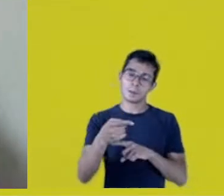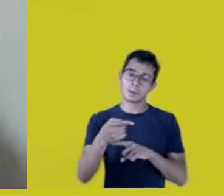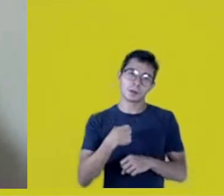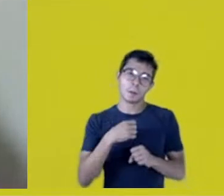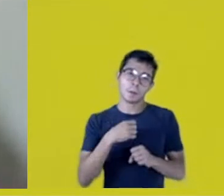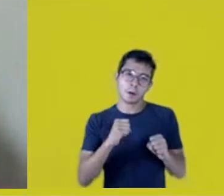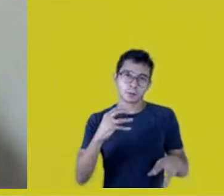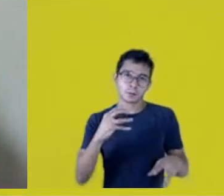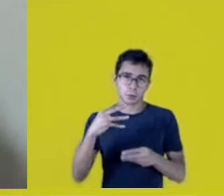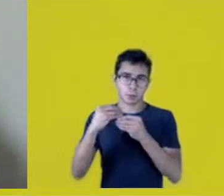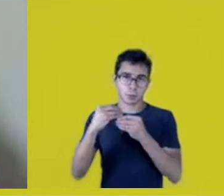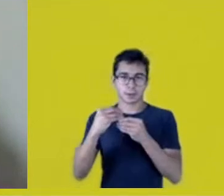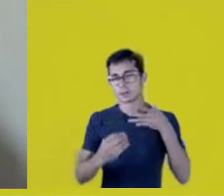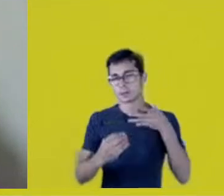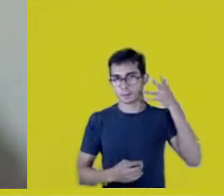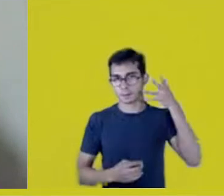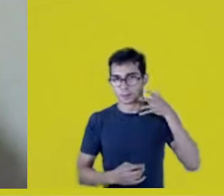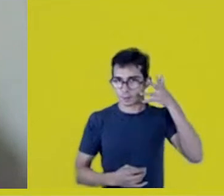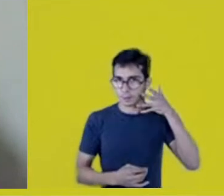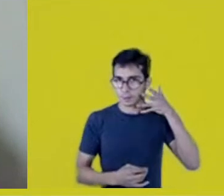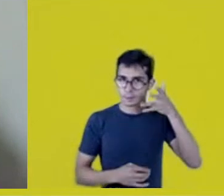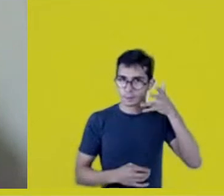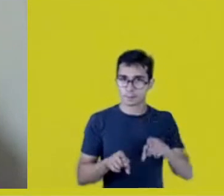and I’ll speak after her.